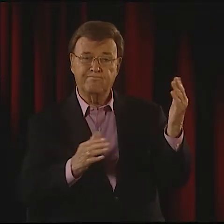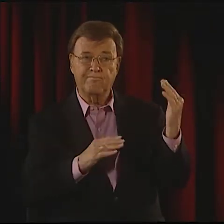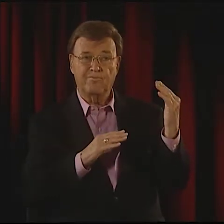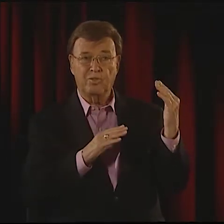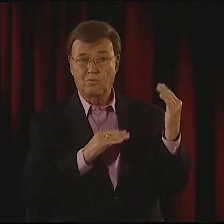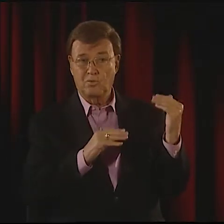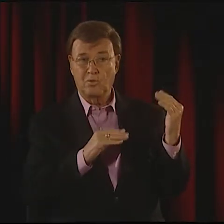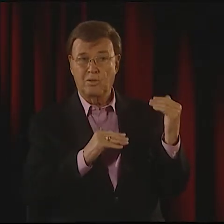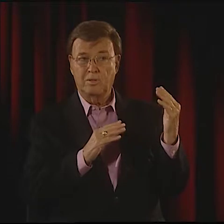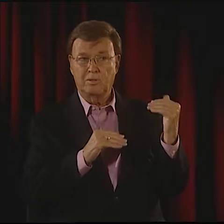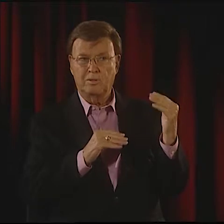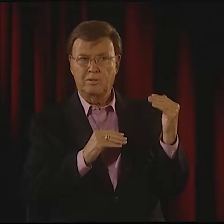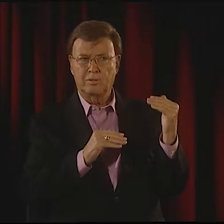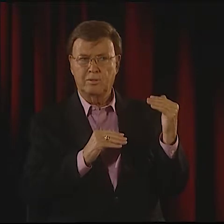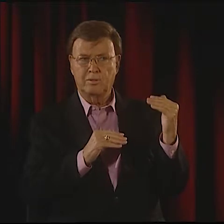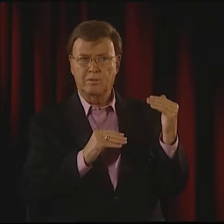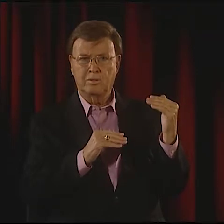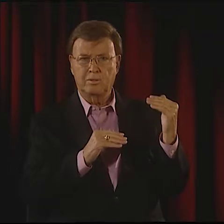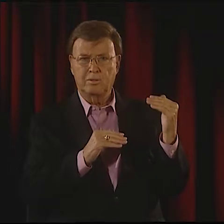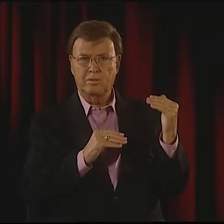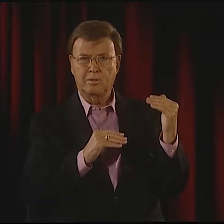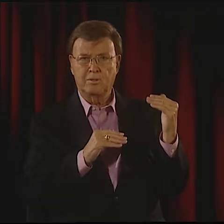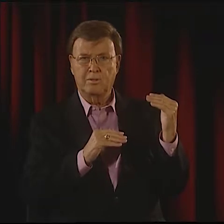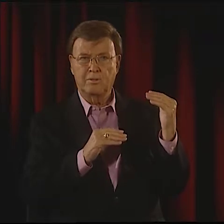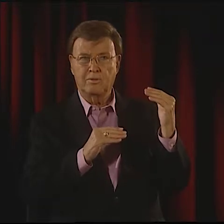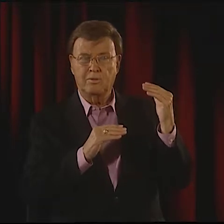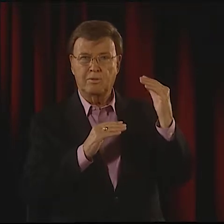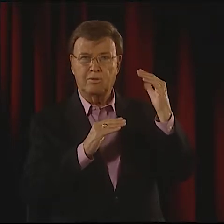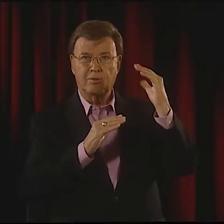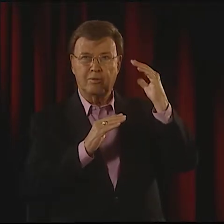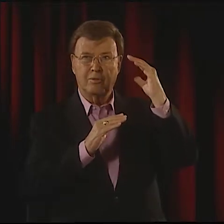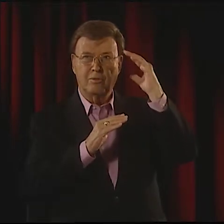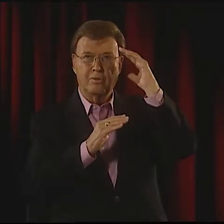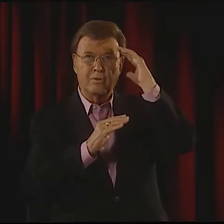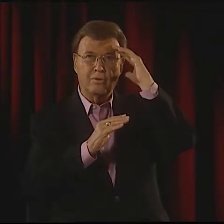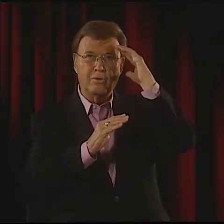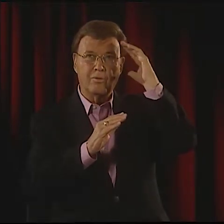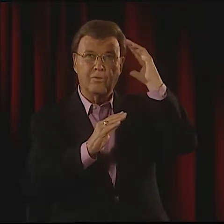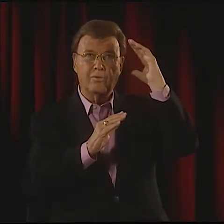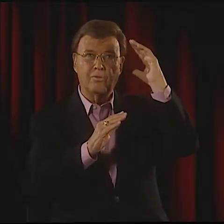WE JUST DON'T KNOW. WE WAIT,